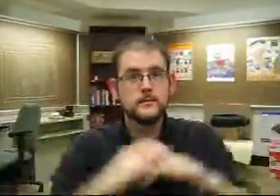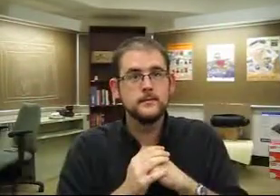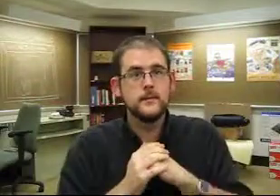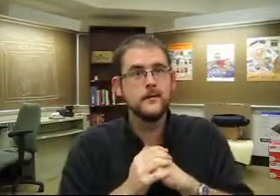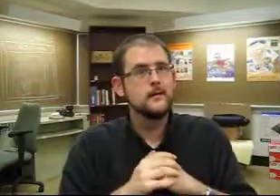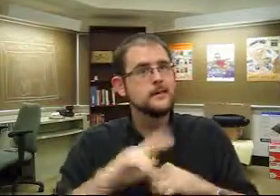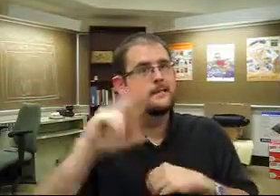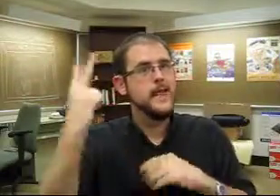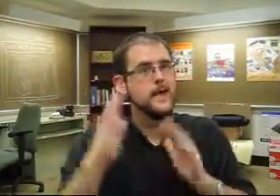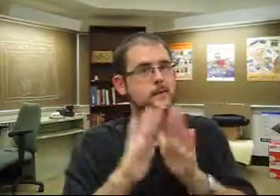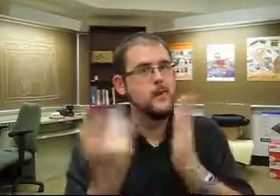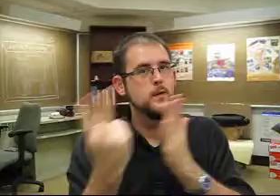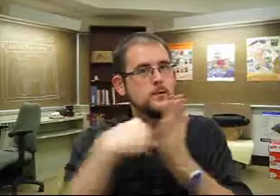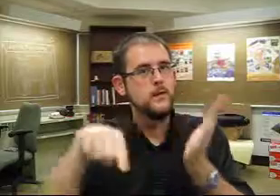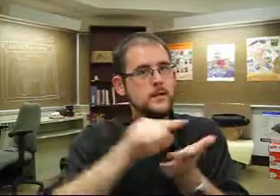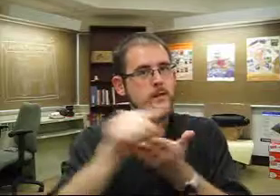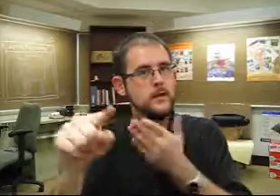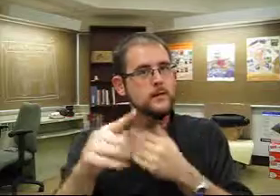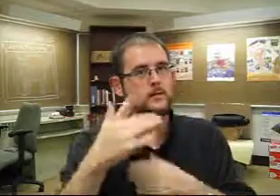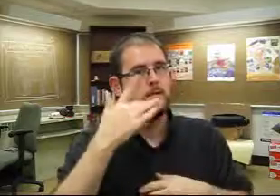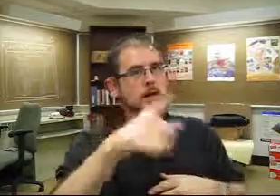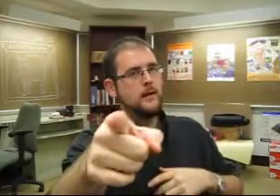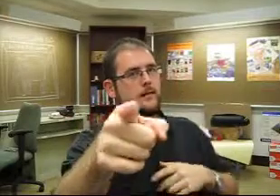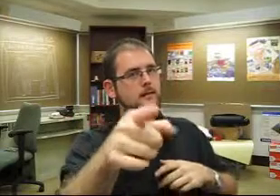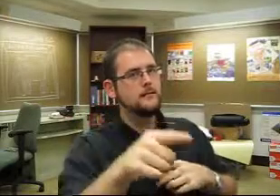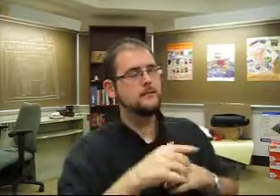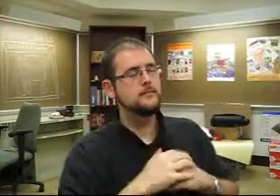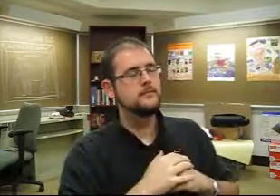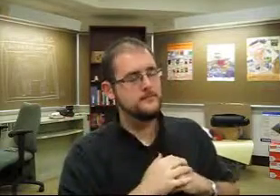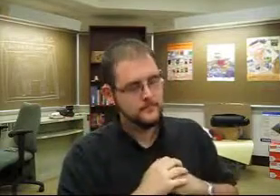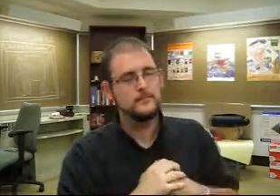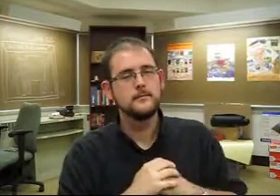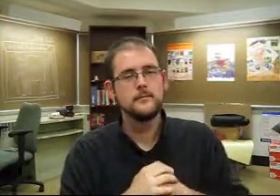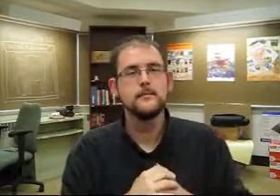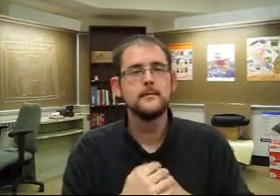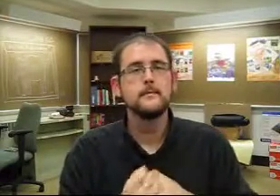Hello! This is the second book review this week! You are remarkably lucky. Mm-hmm.